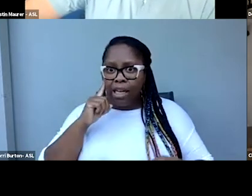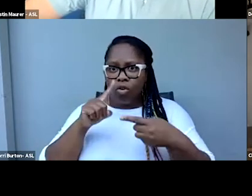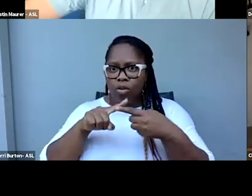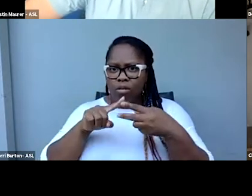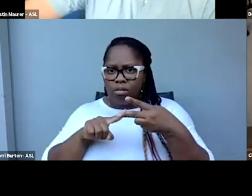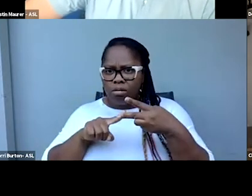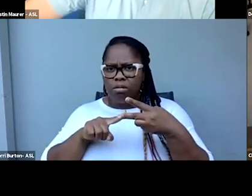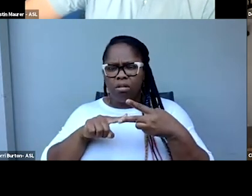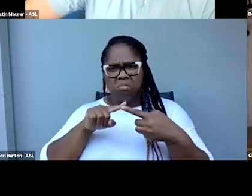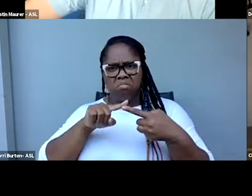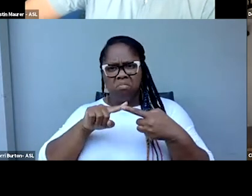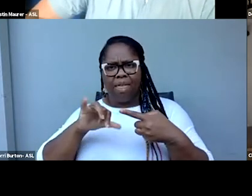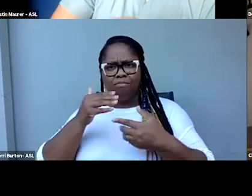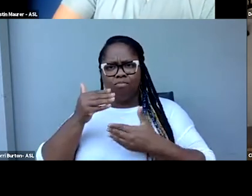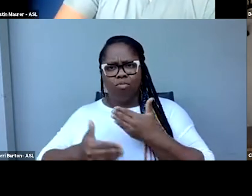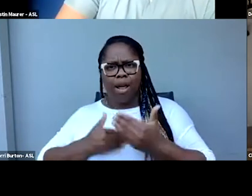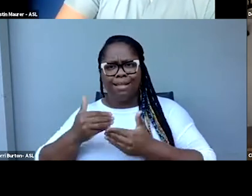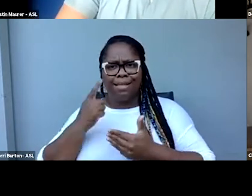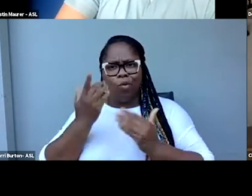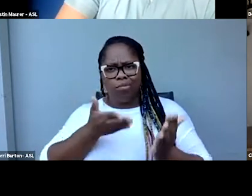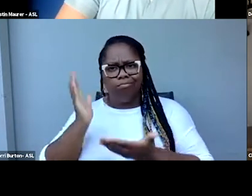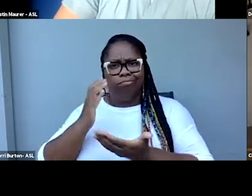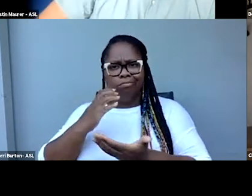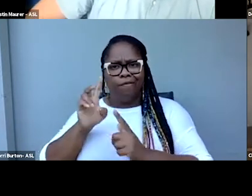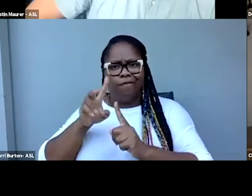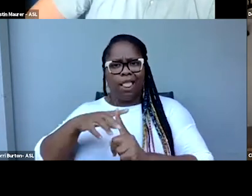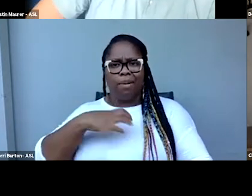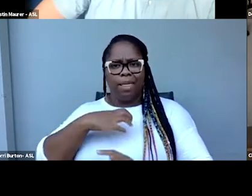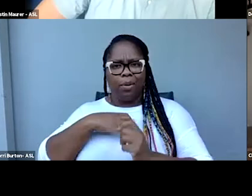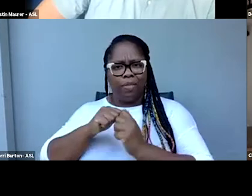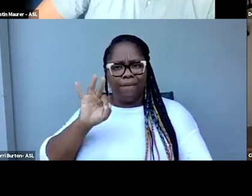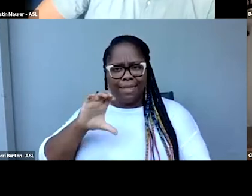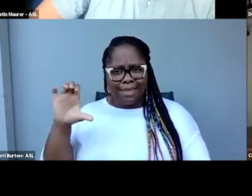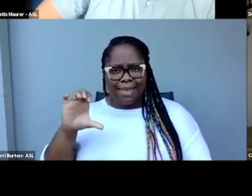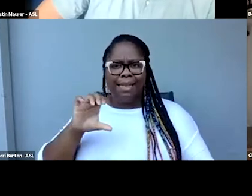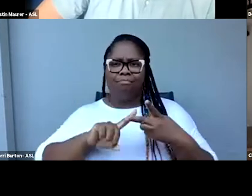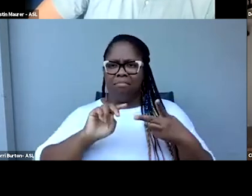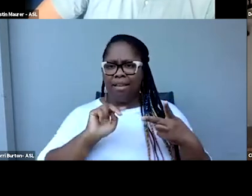for bringing complaints to the FCC and the work that the NAD is doing.